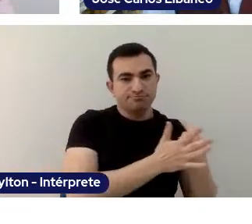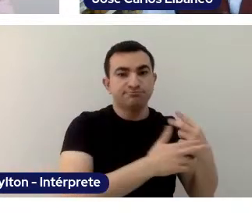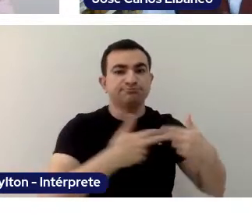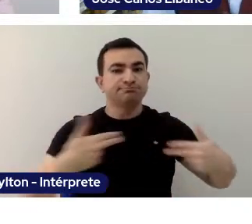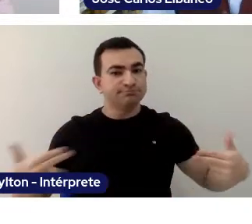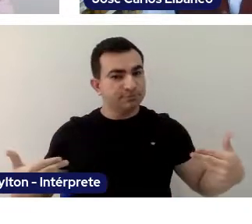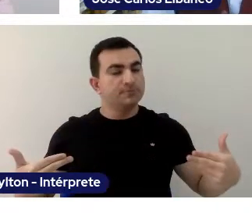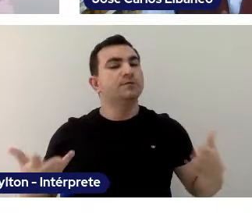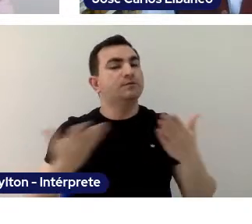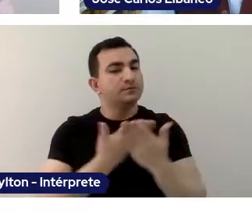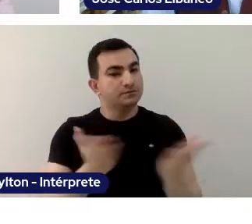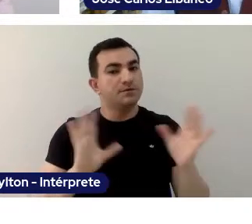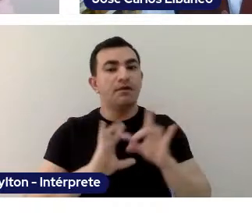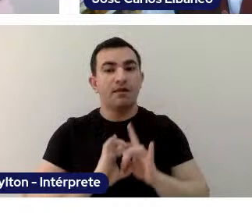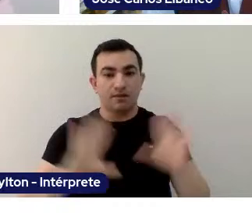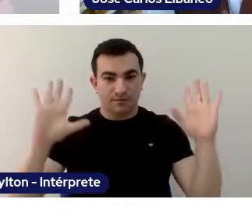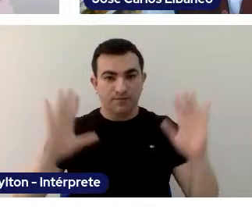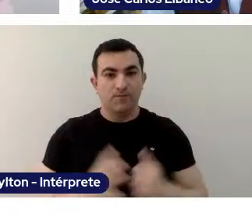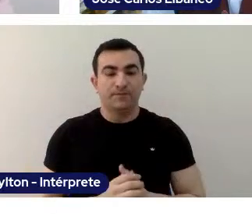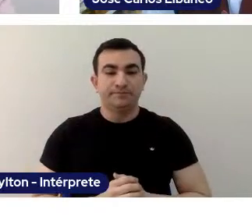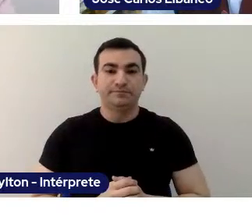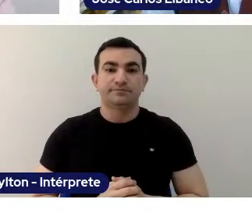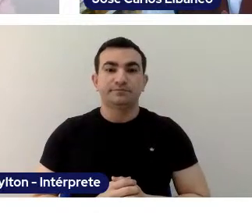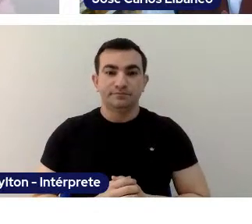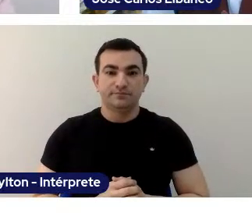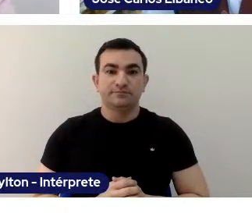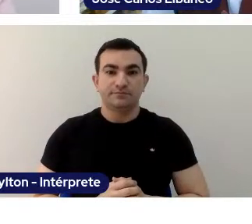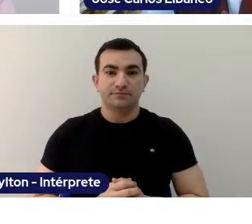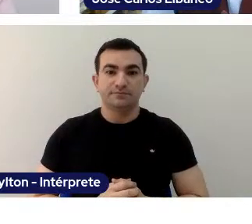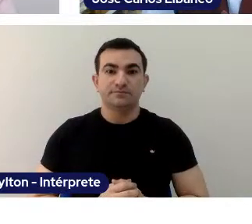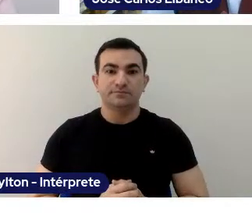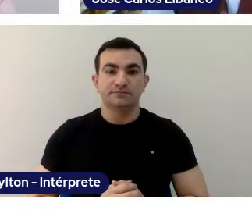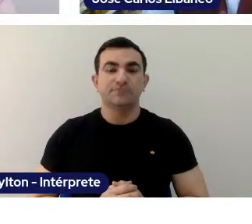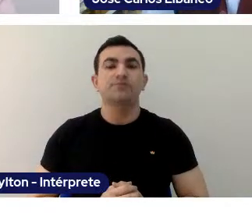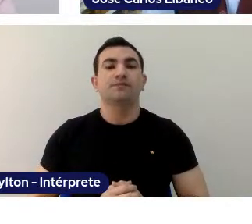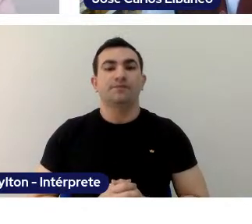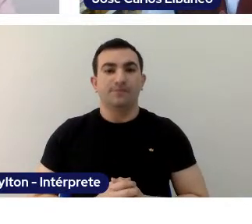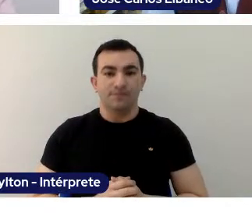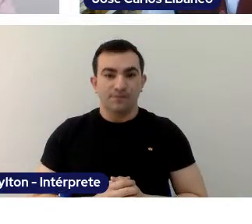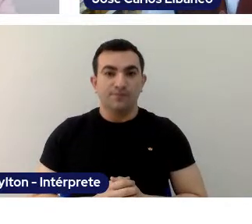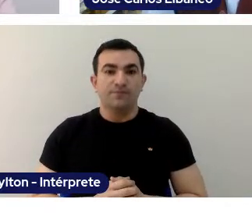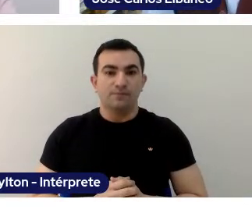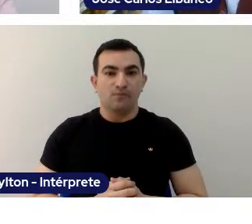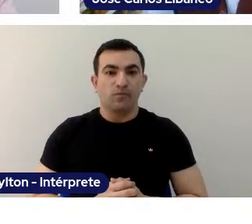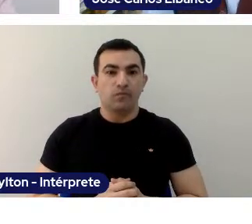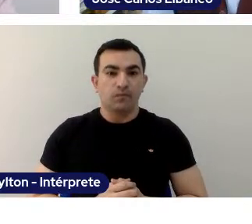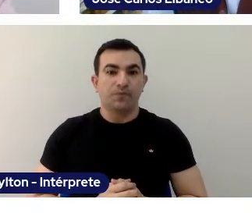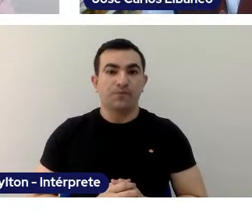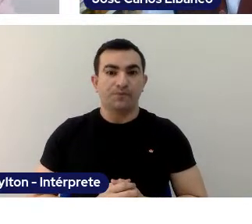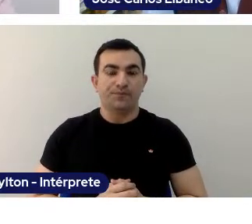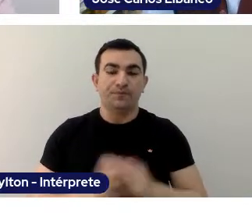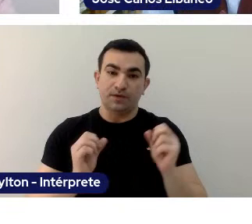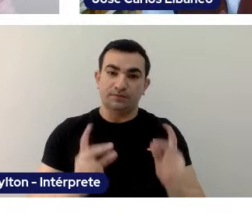So let's start our conversation. This is our dynamic,